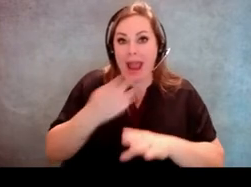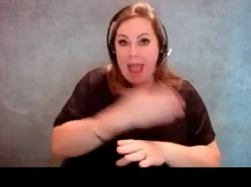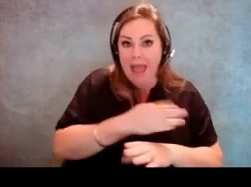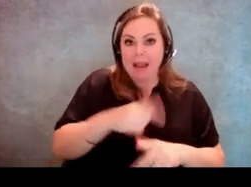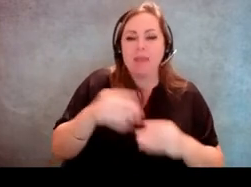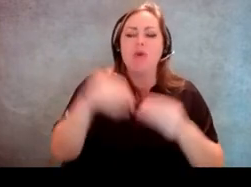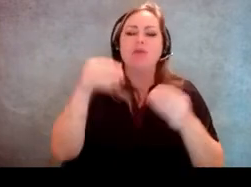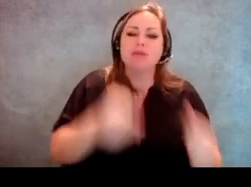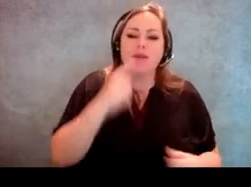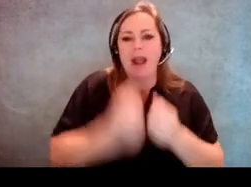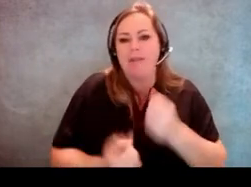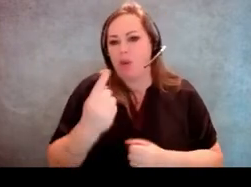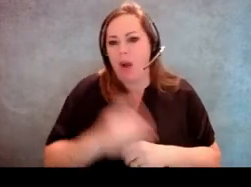people with support needs and without.